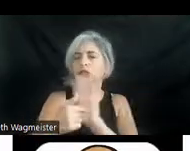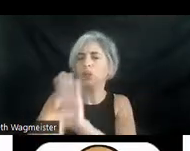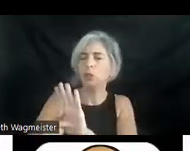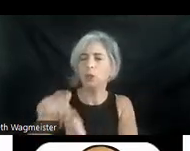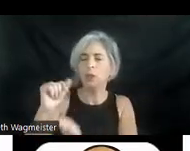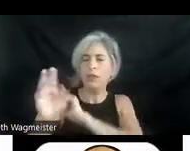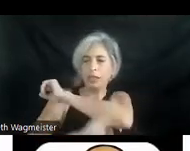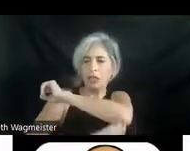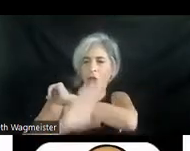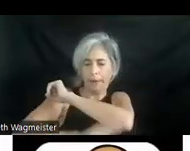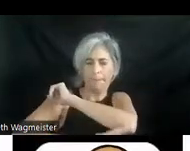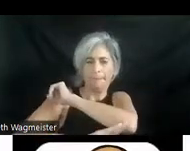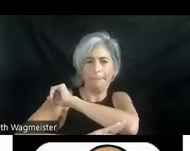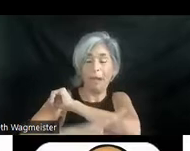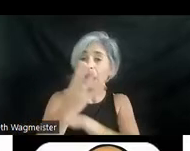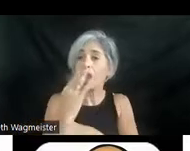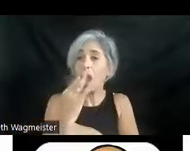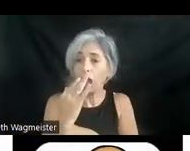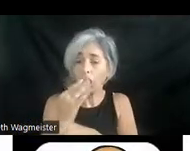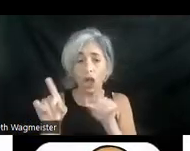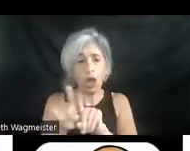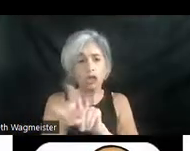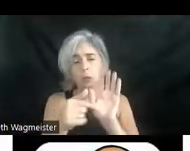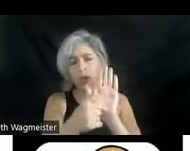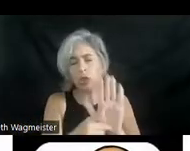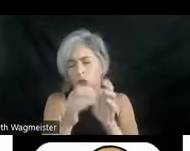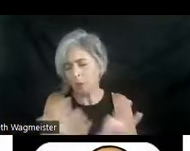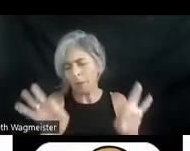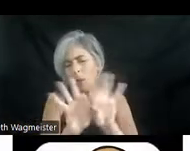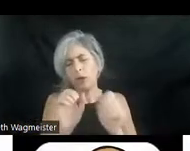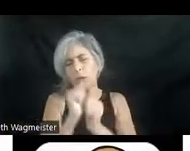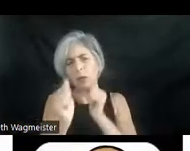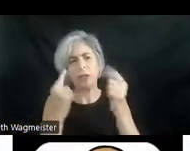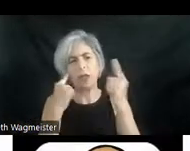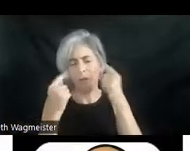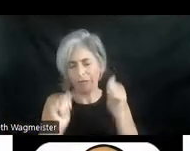it's autumn. And color has been shown to be important to people with low vision. Even